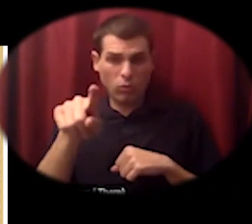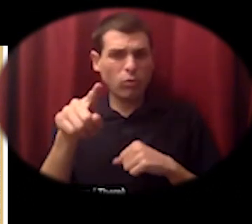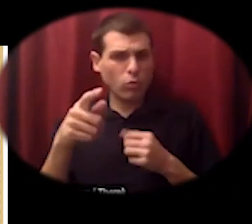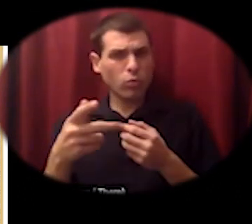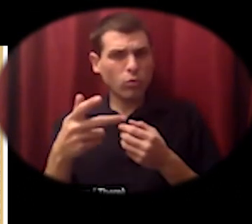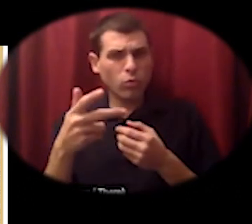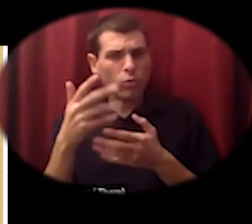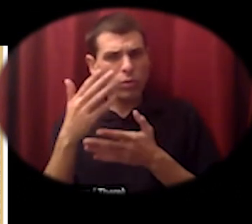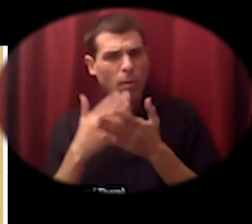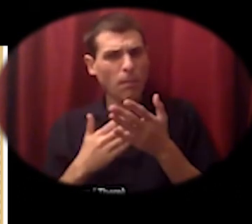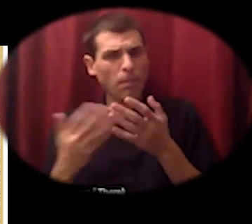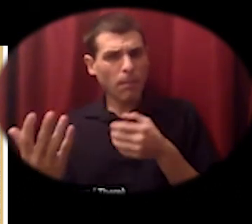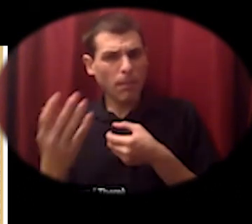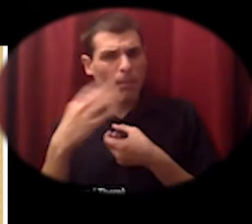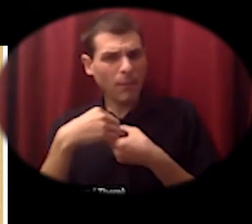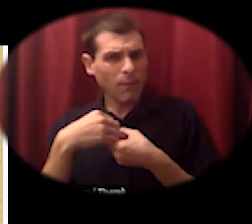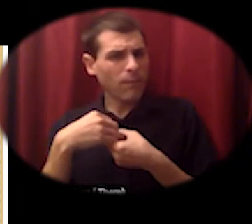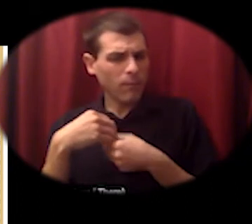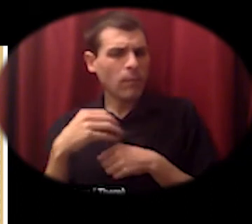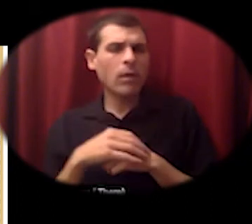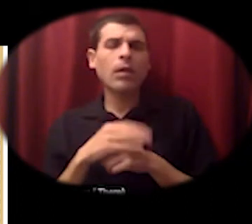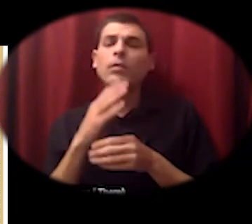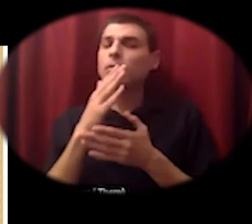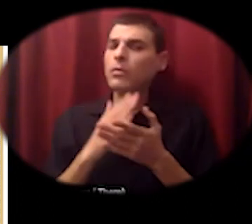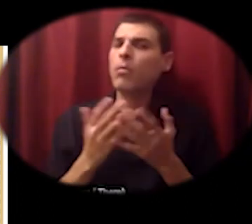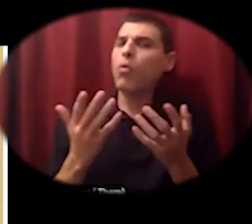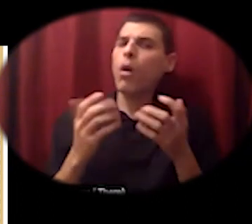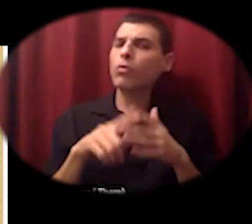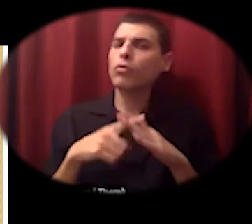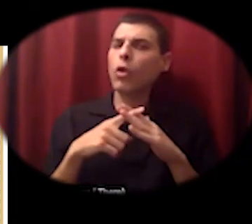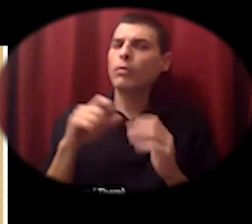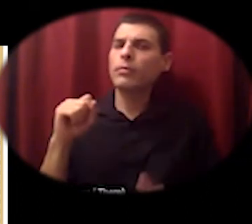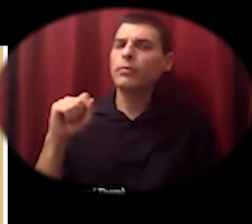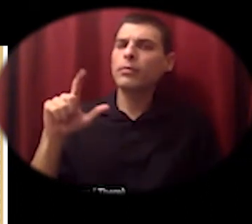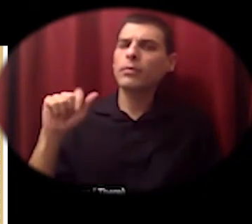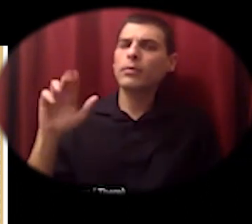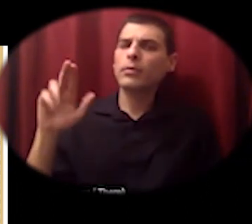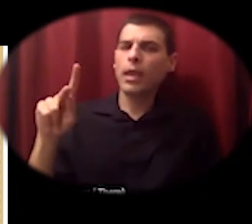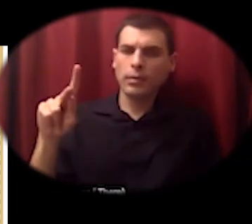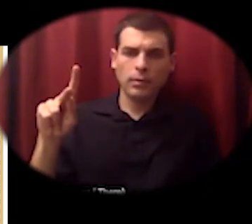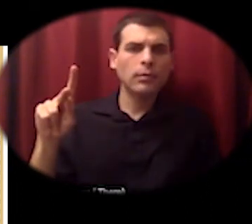we've got some folks who are interested in a slack group for long term organizing